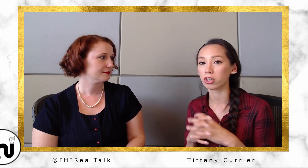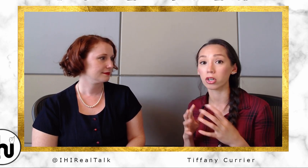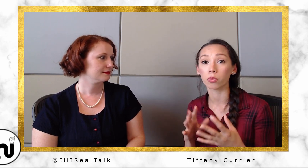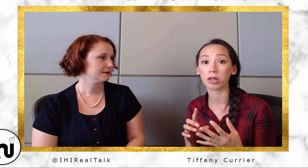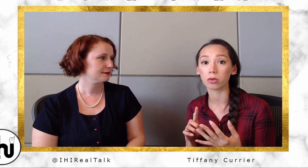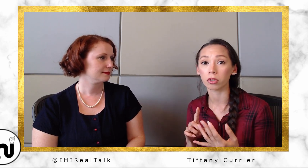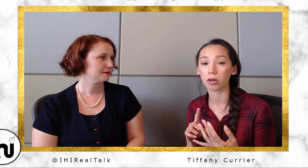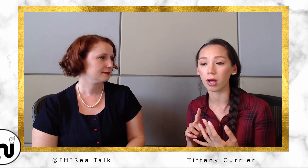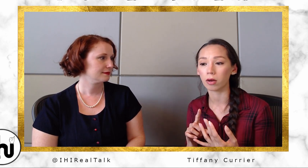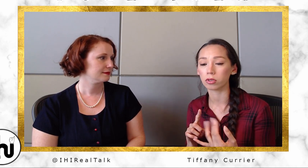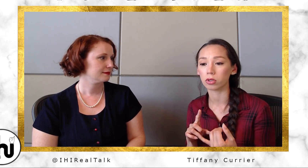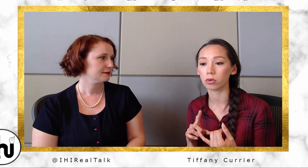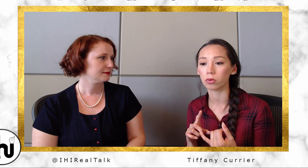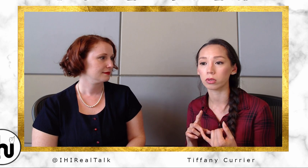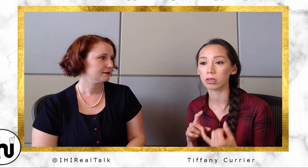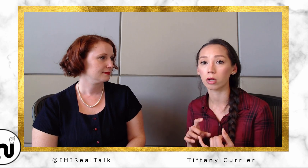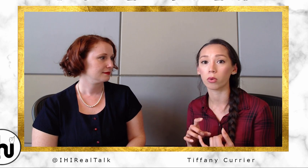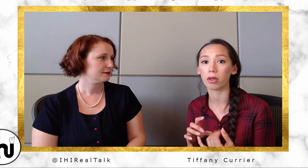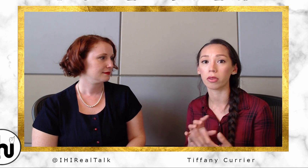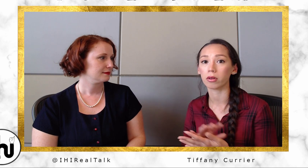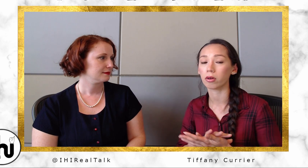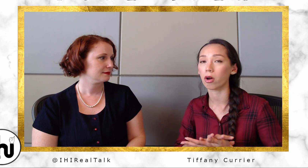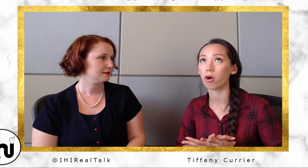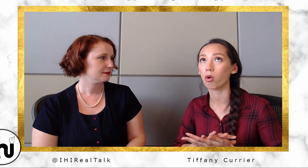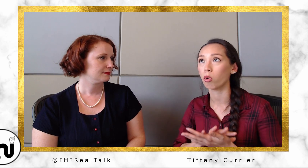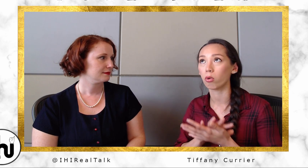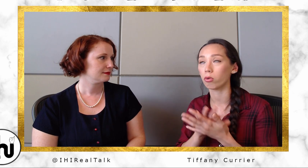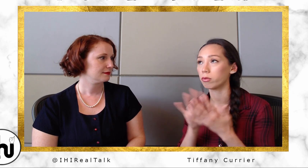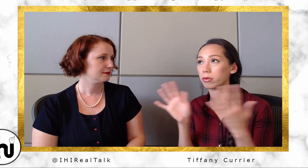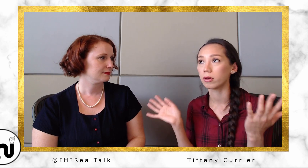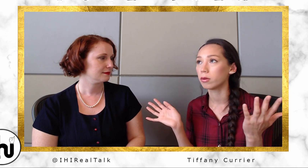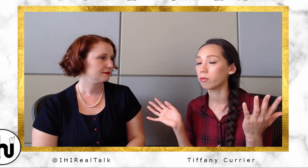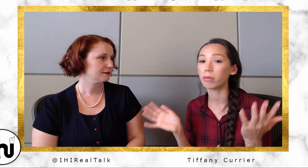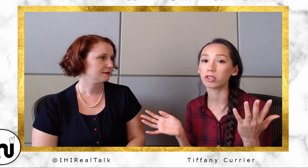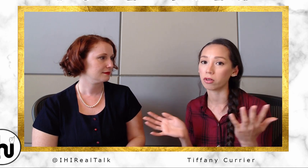a good way to learn how to deal with a whole bunch of things.